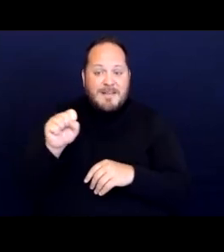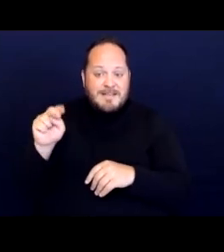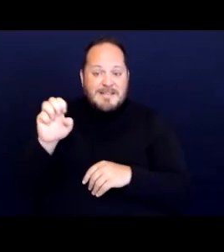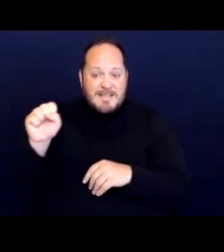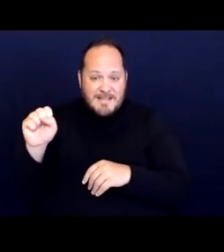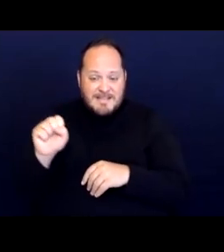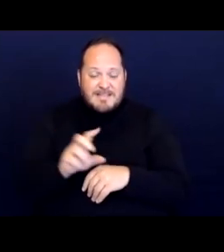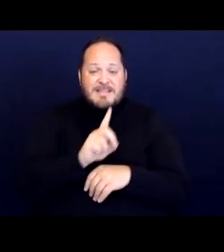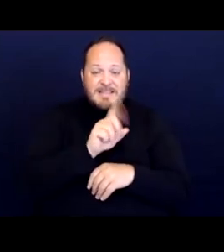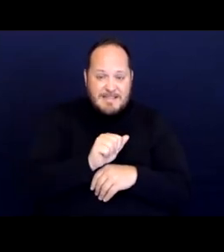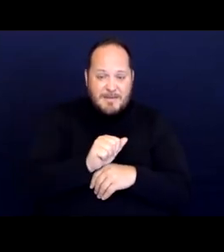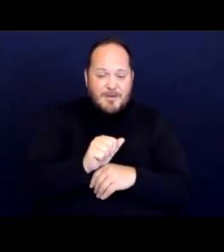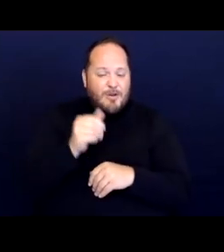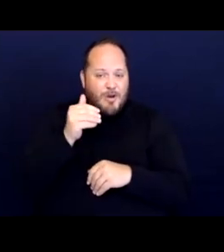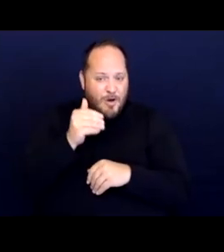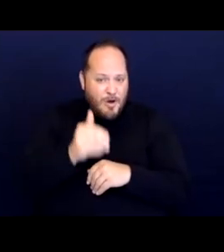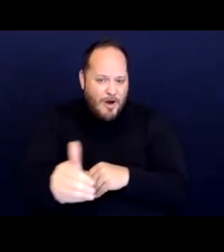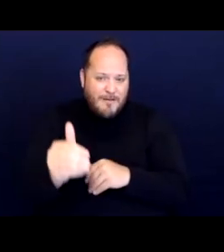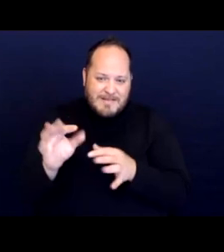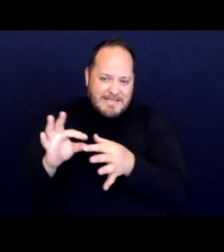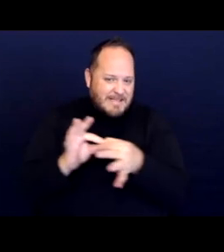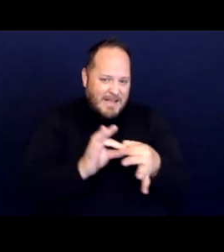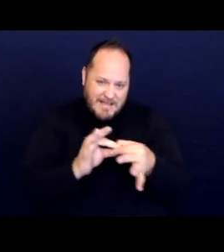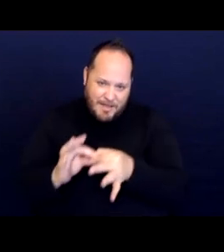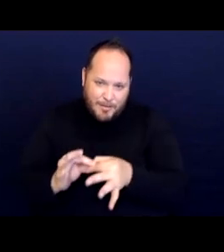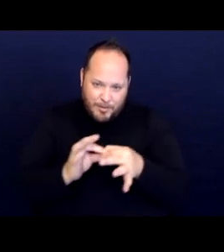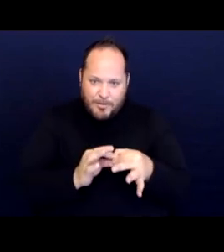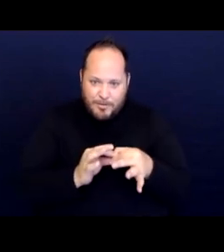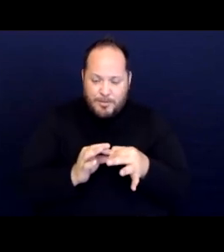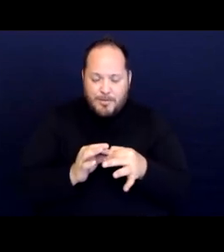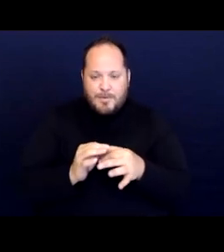are often very much tied together which is a harsh reality